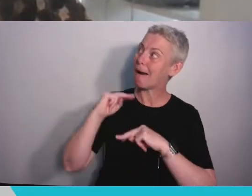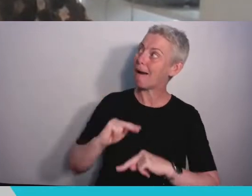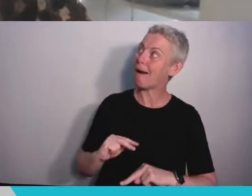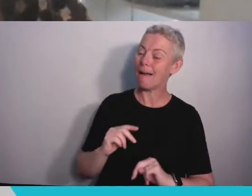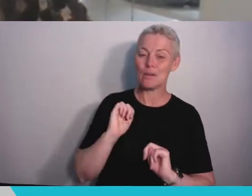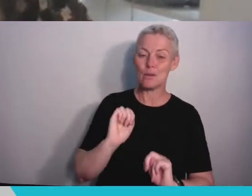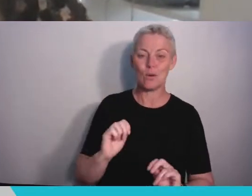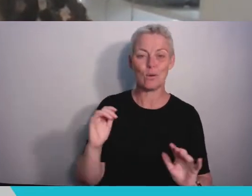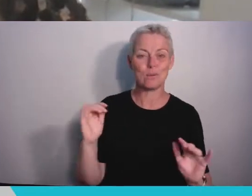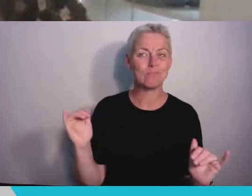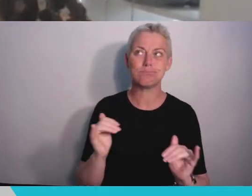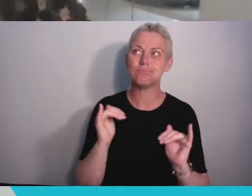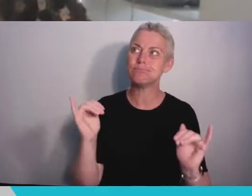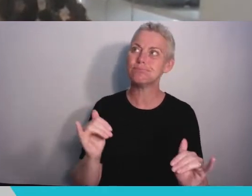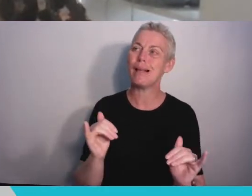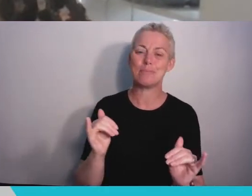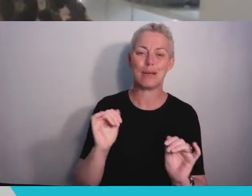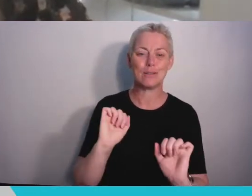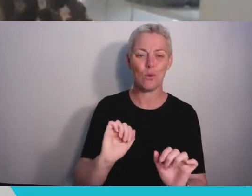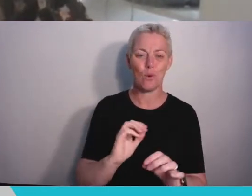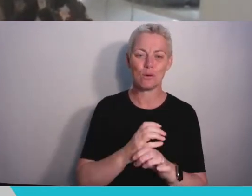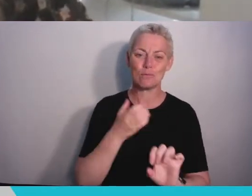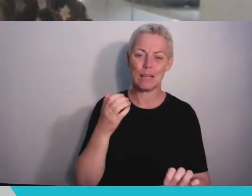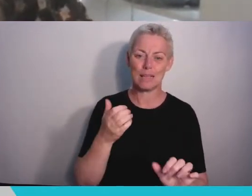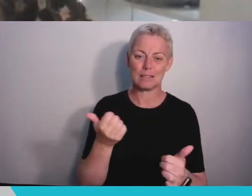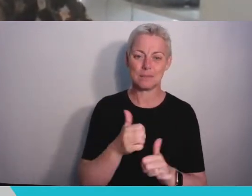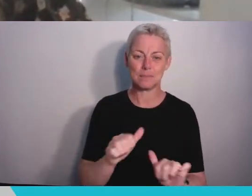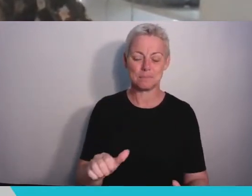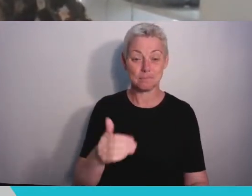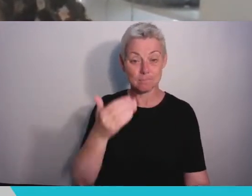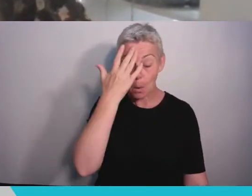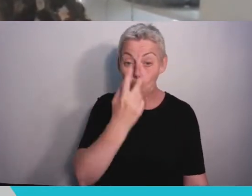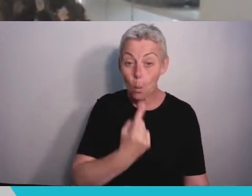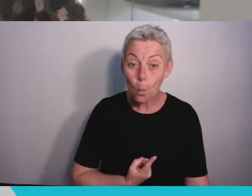For those of you who don’t know me, my name is Amy Conroy, an international student all